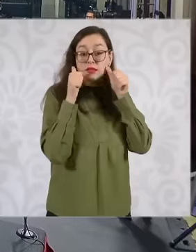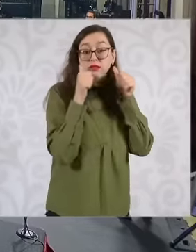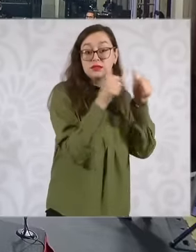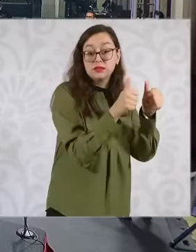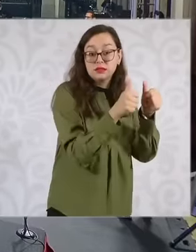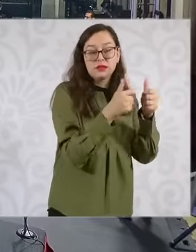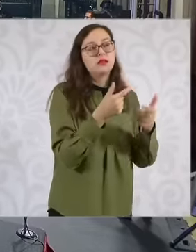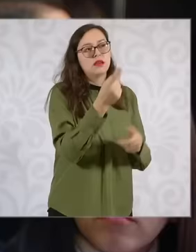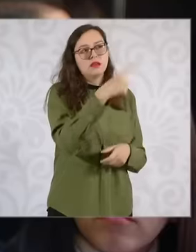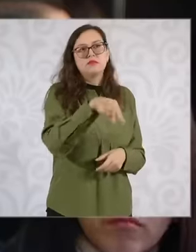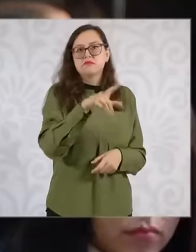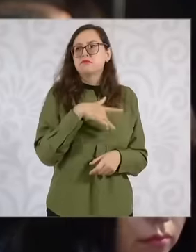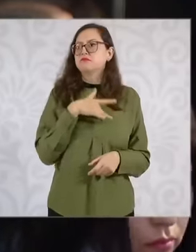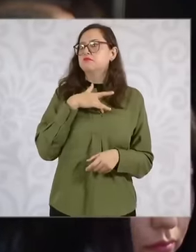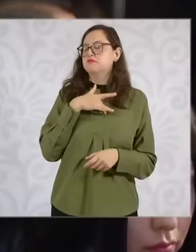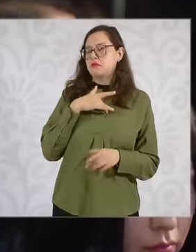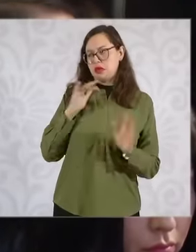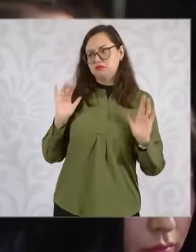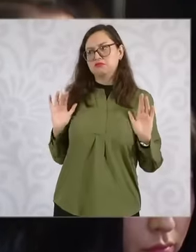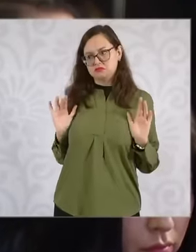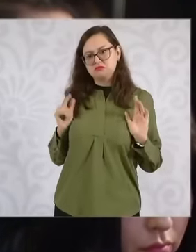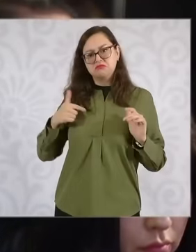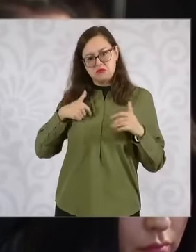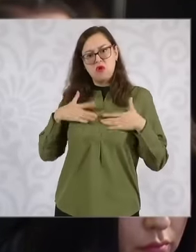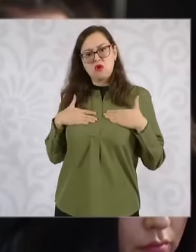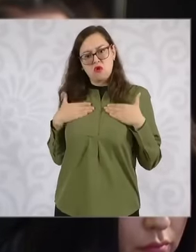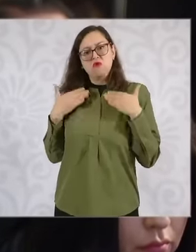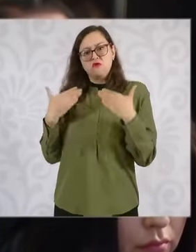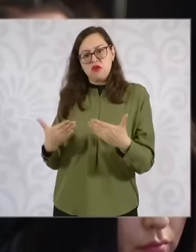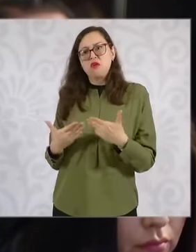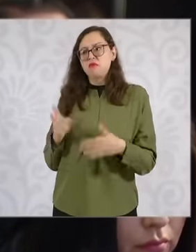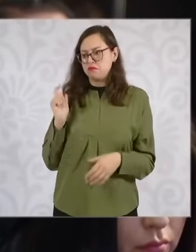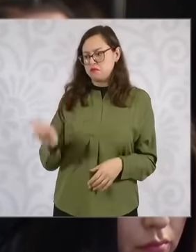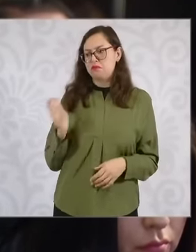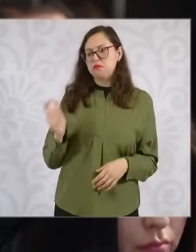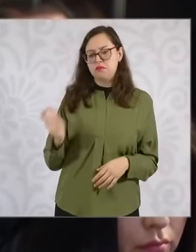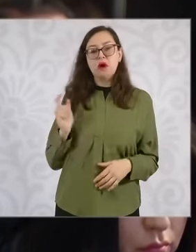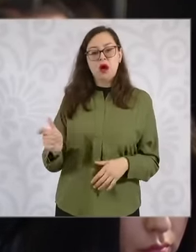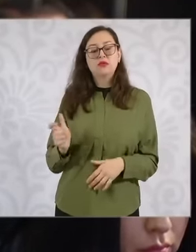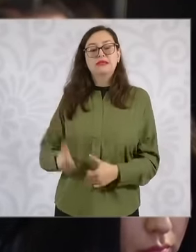we could be paying yes we could be depositing but that is already a security that is through